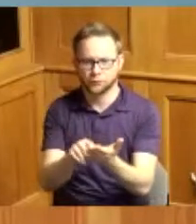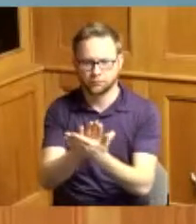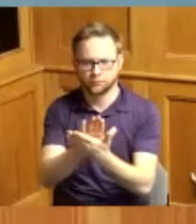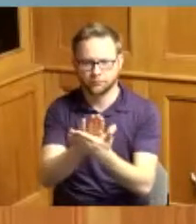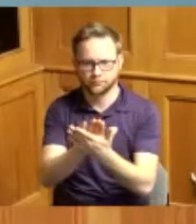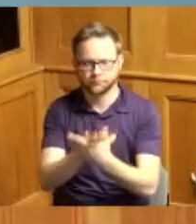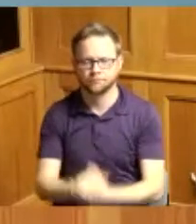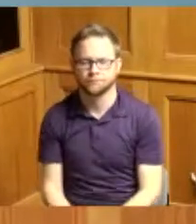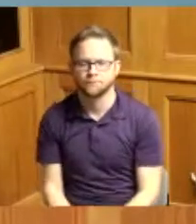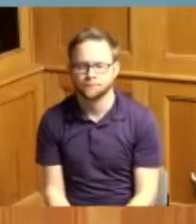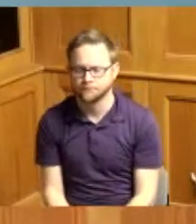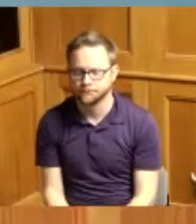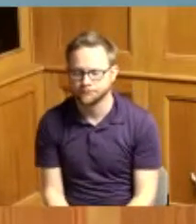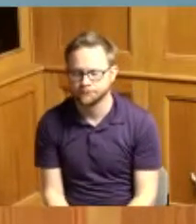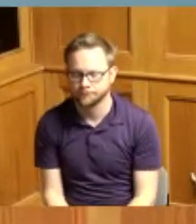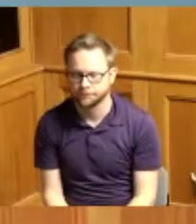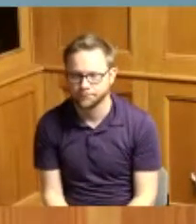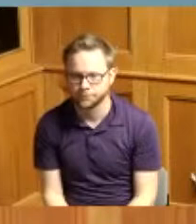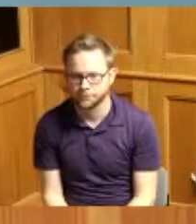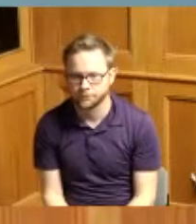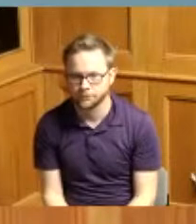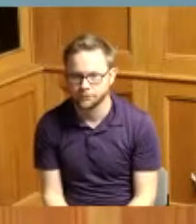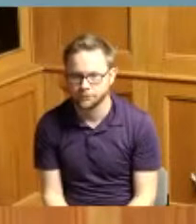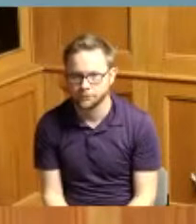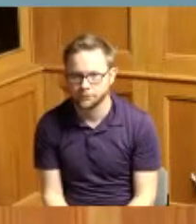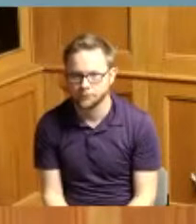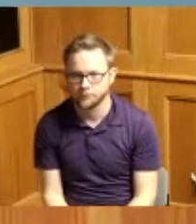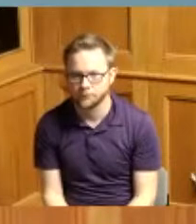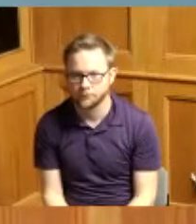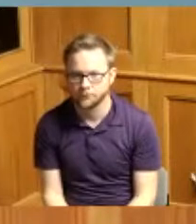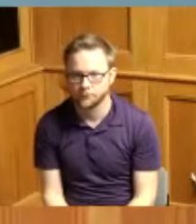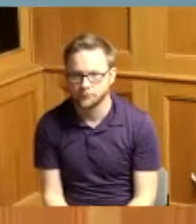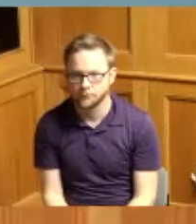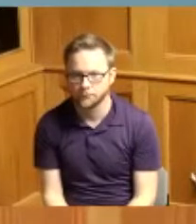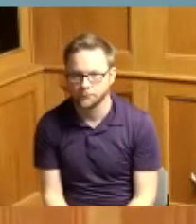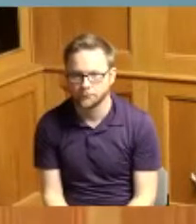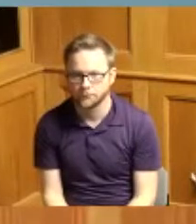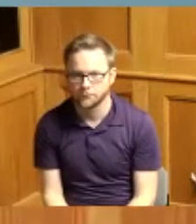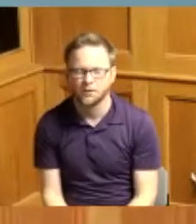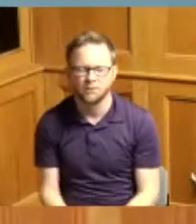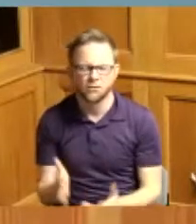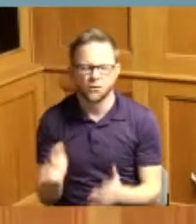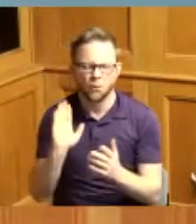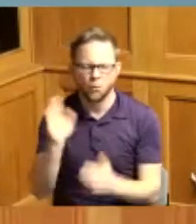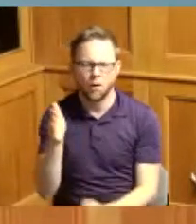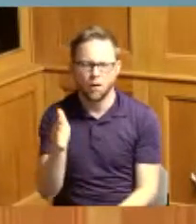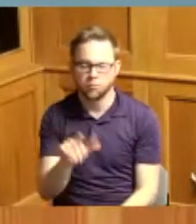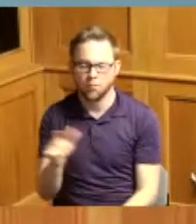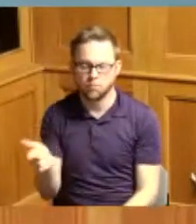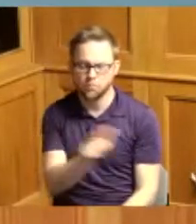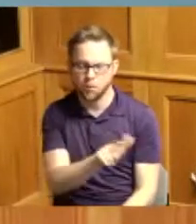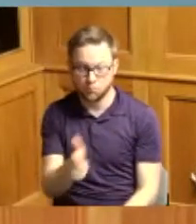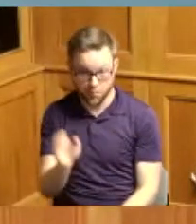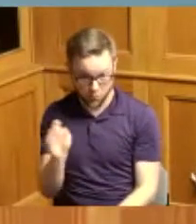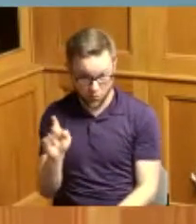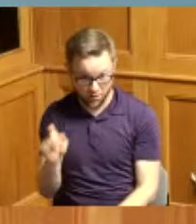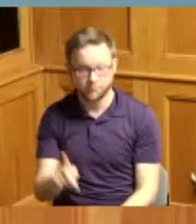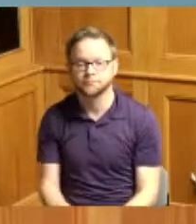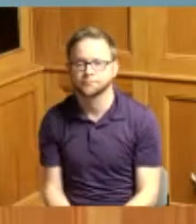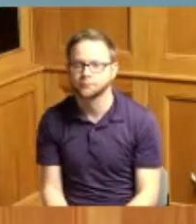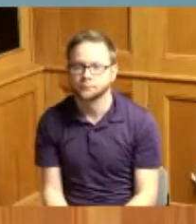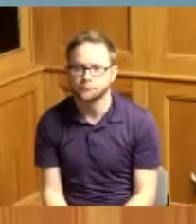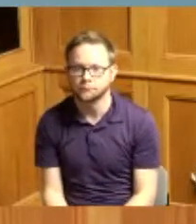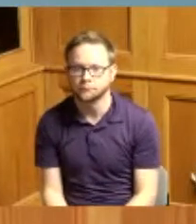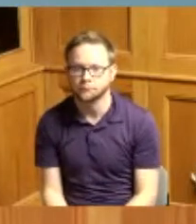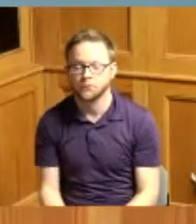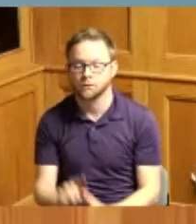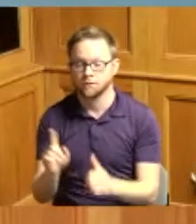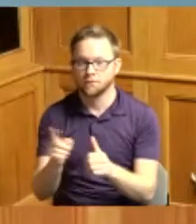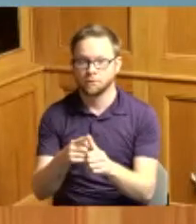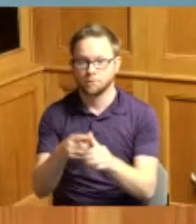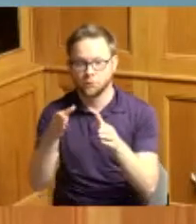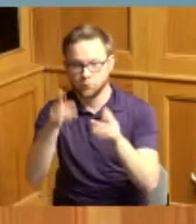and let's see I'll go with and then we'll rotate if it's okay so the first honoree is Carolyn Jones